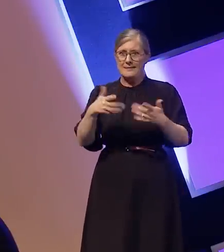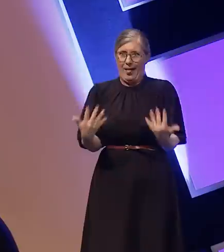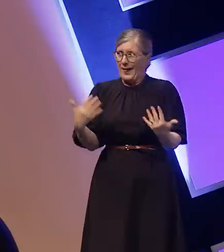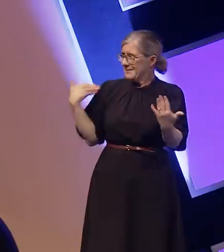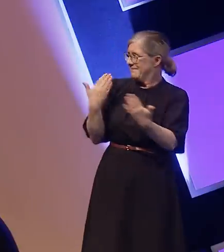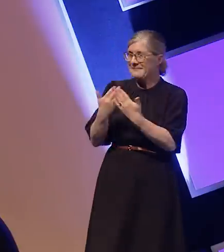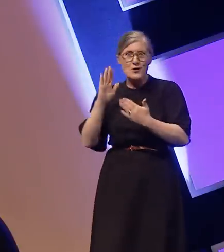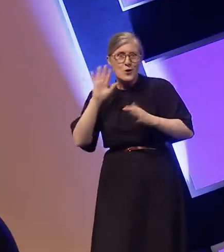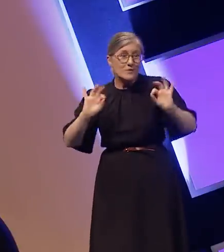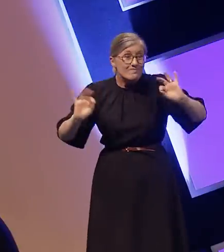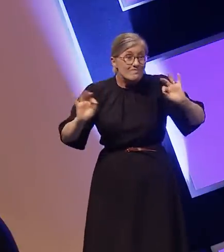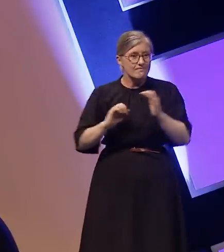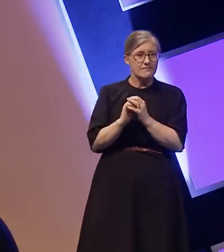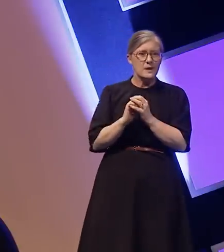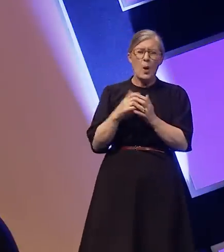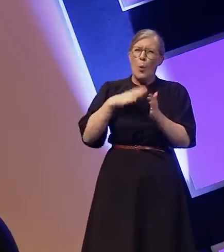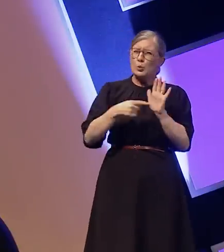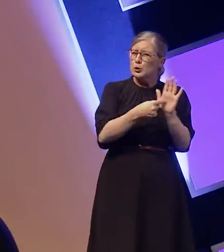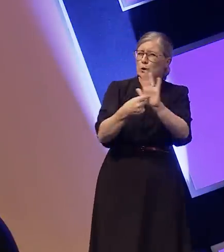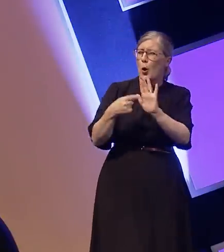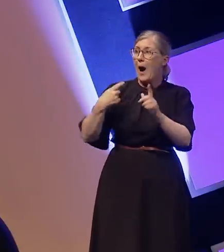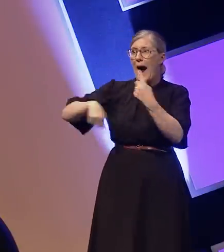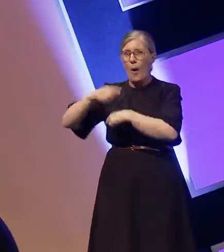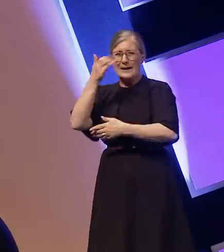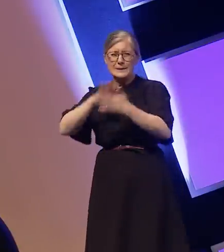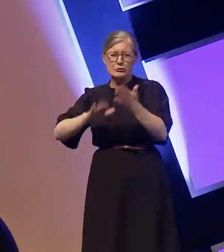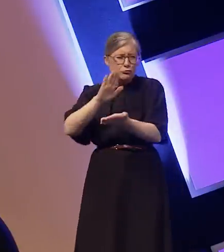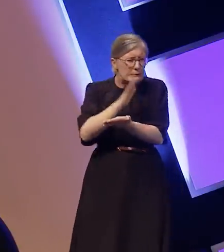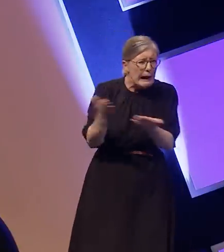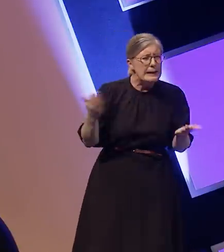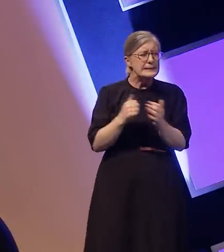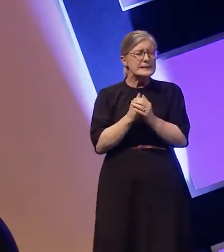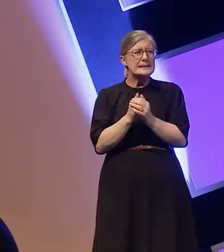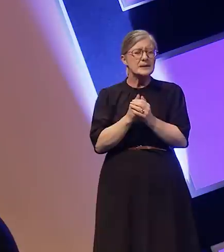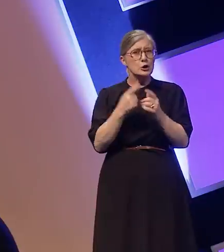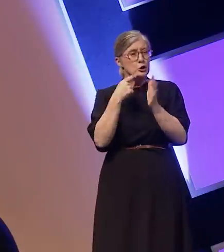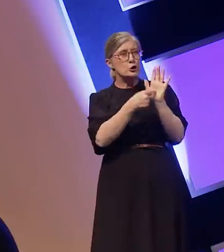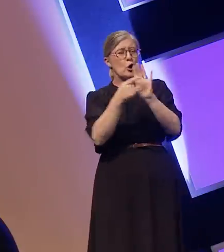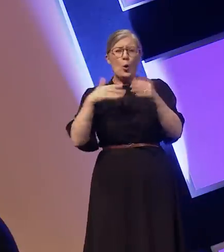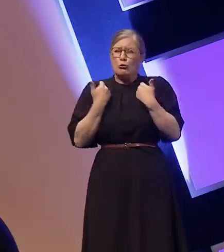reality of our experiences and painting our rich community, language and culture as it is.